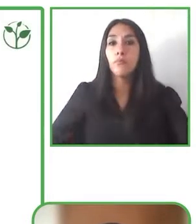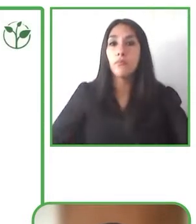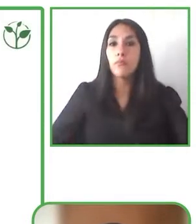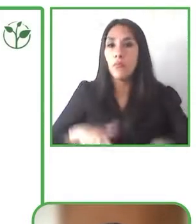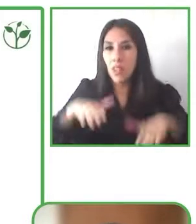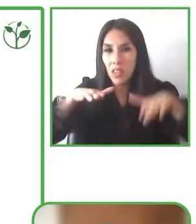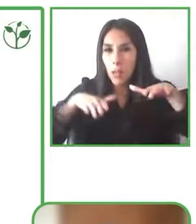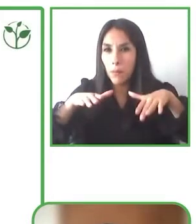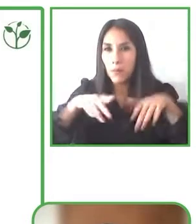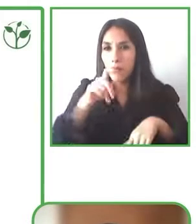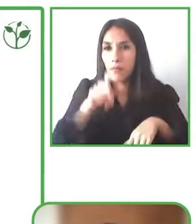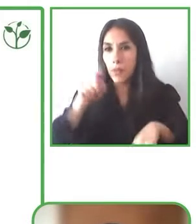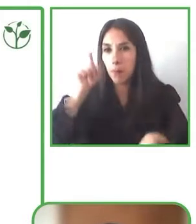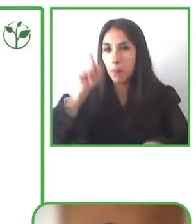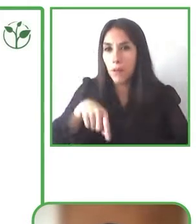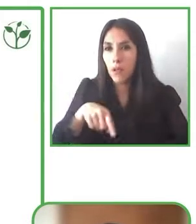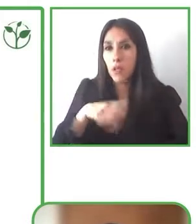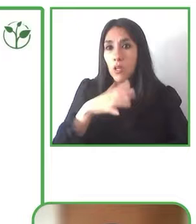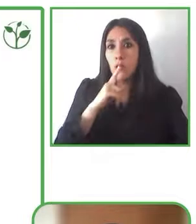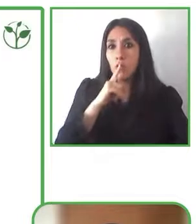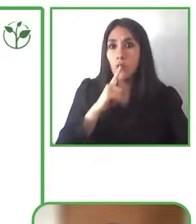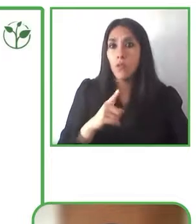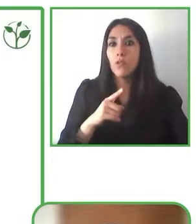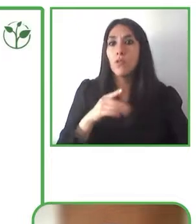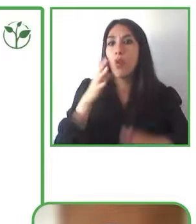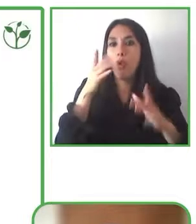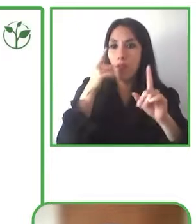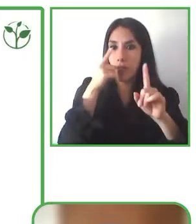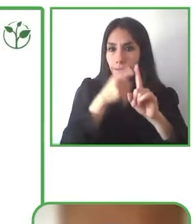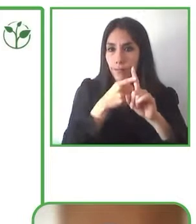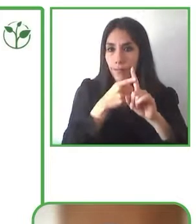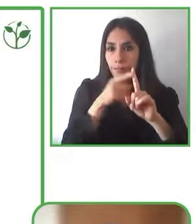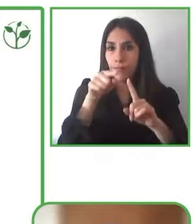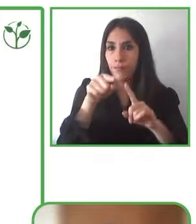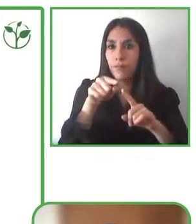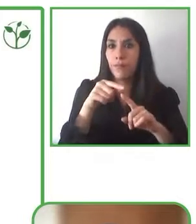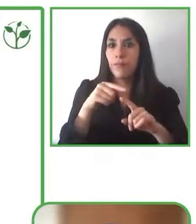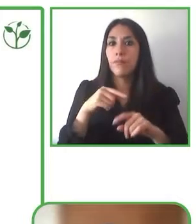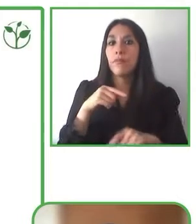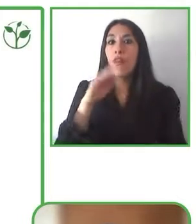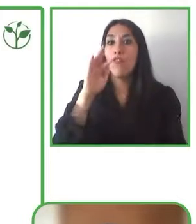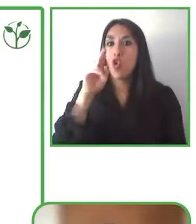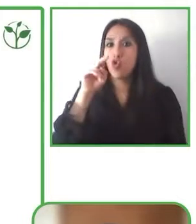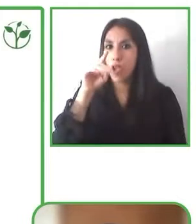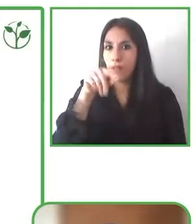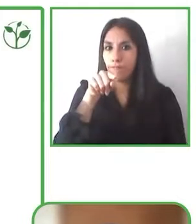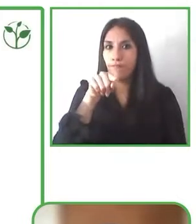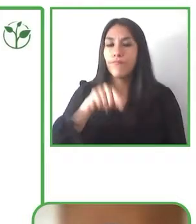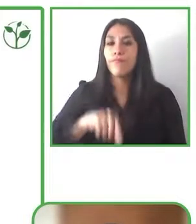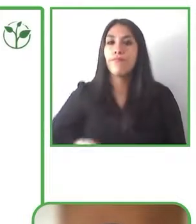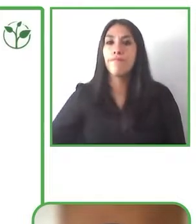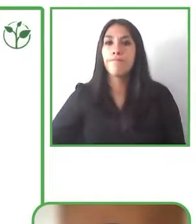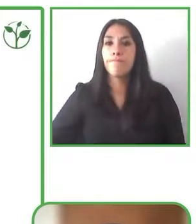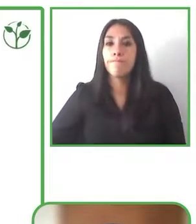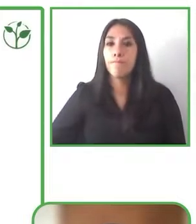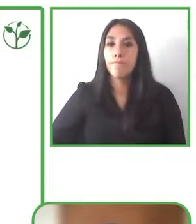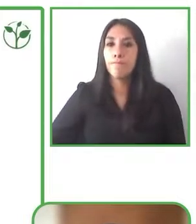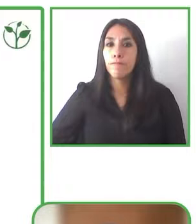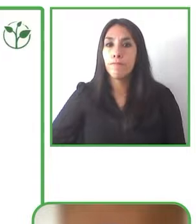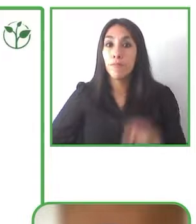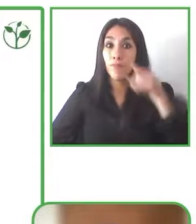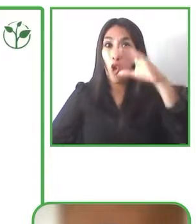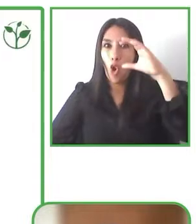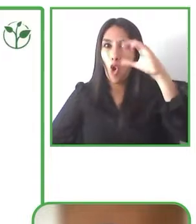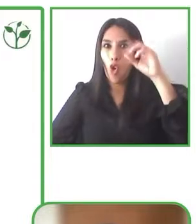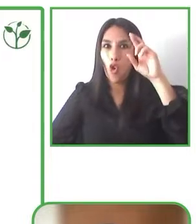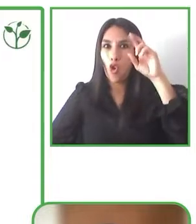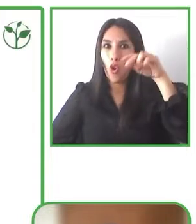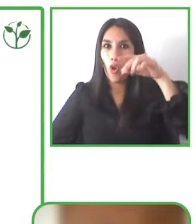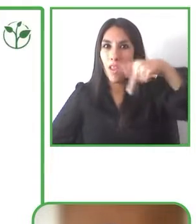That's why in the objective of CorpArtes Foundation in our mission, in our vision, and in our